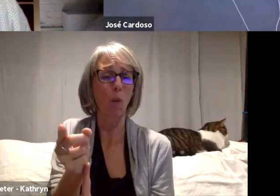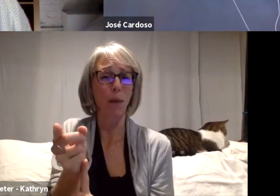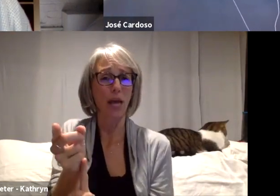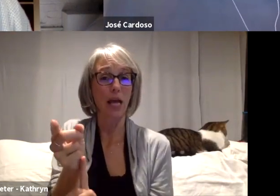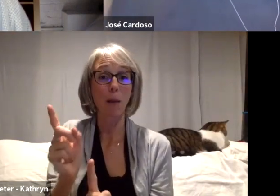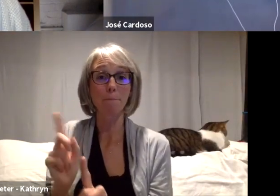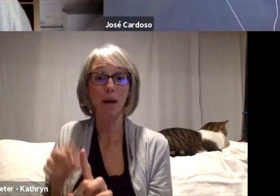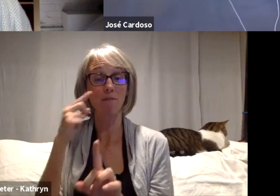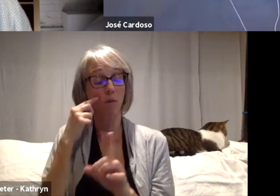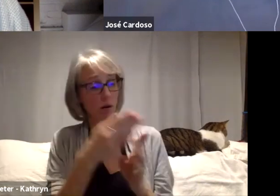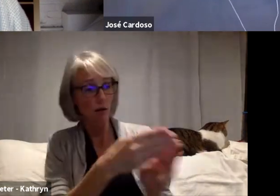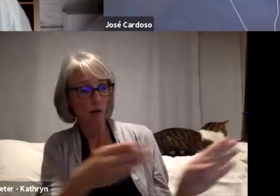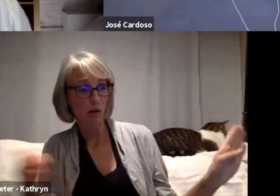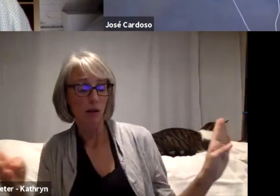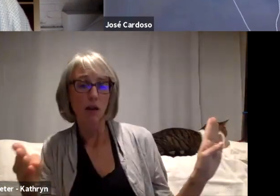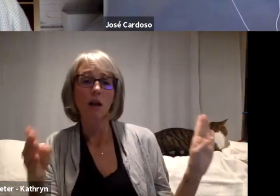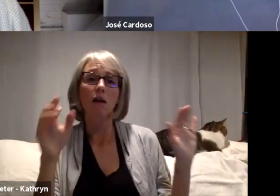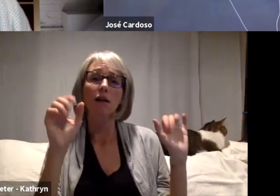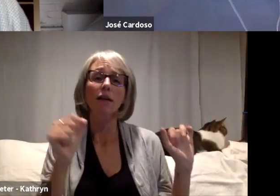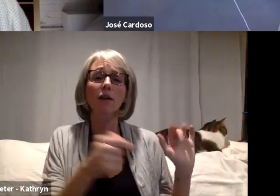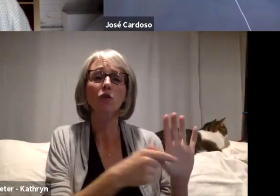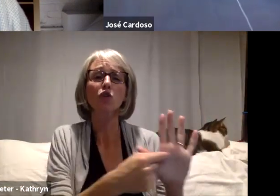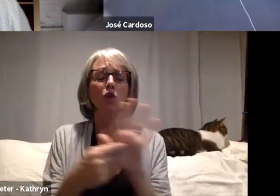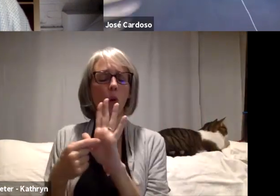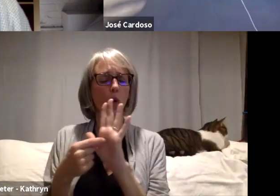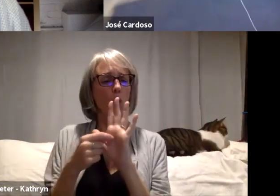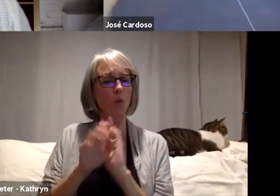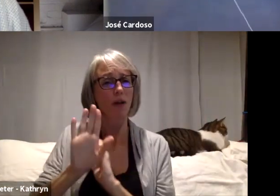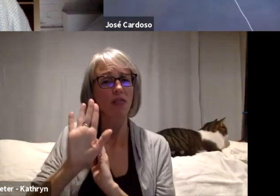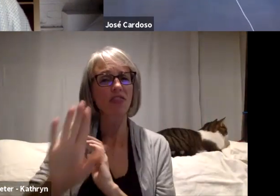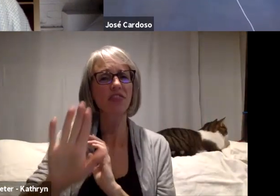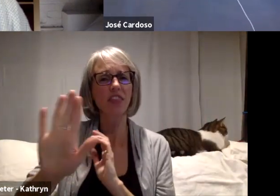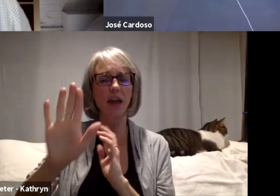a deep way... of thinking, of perceiving reality.